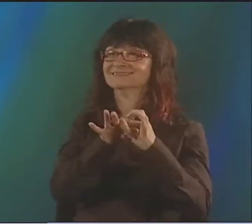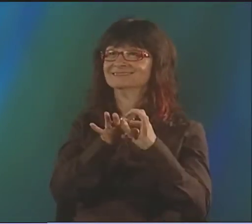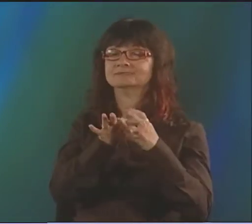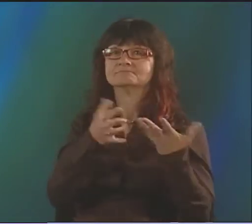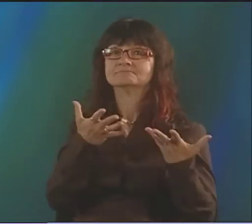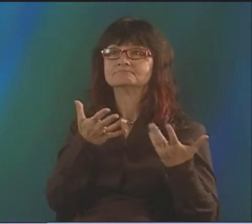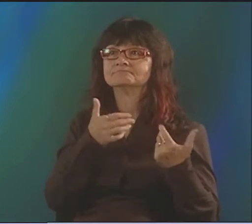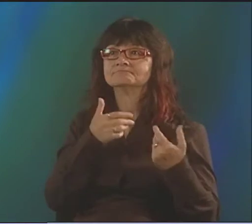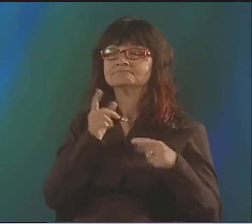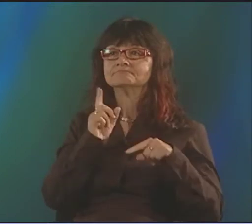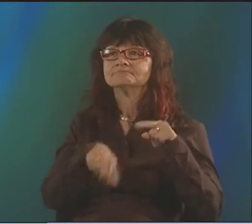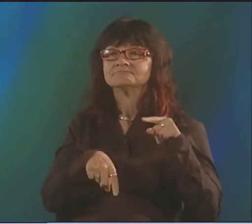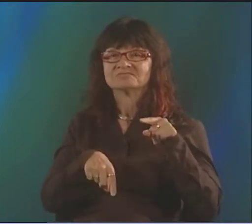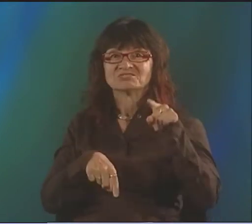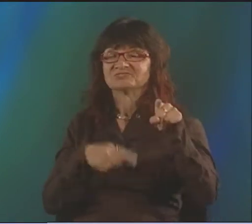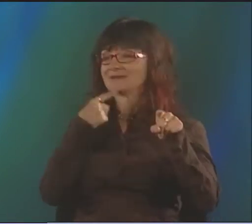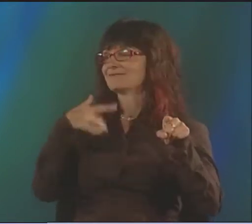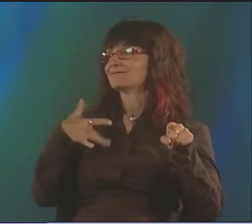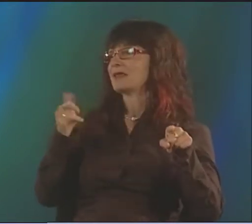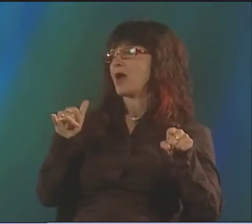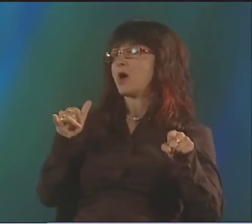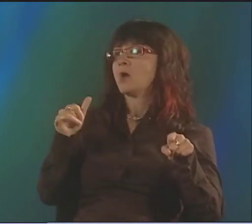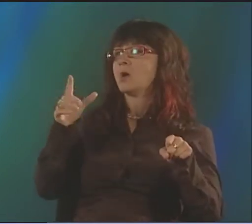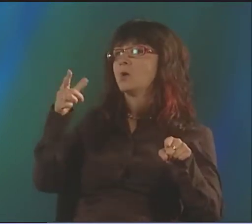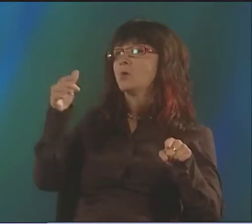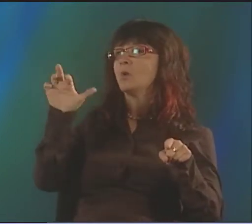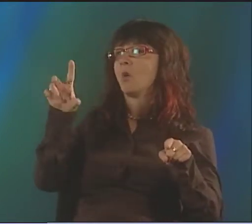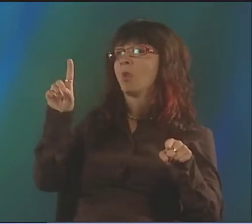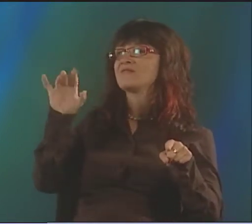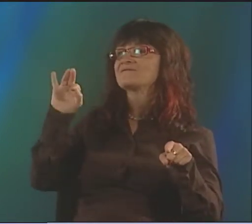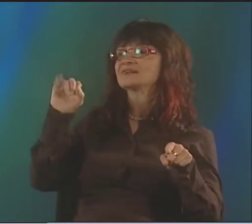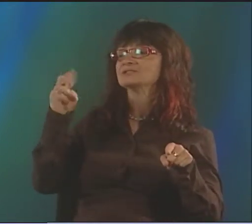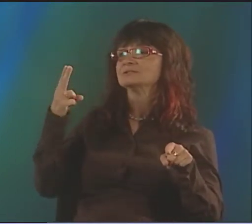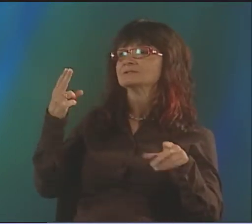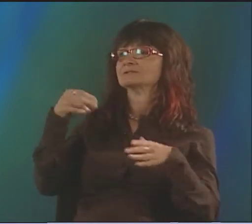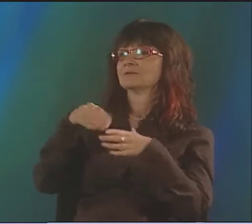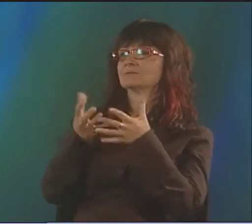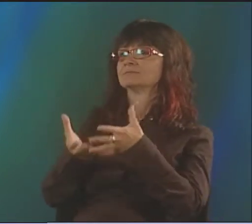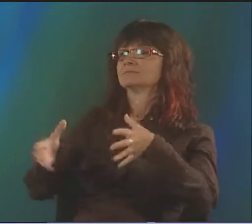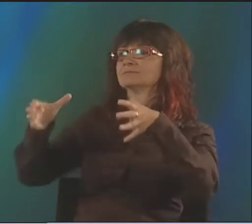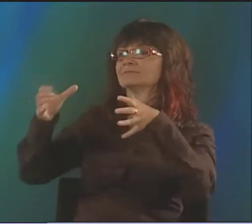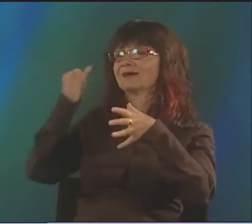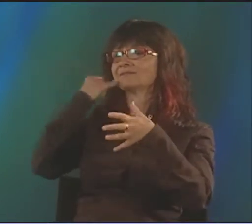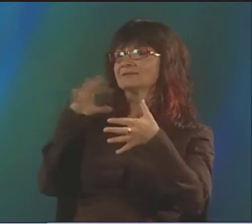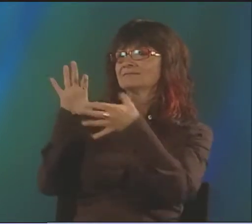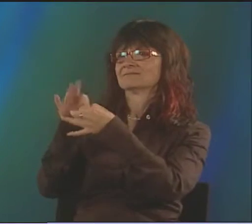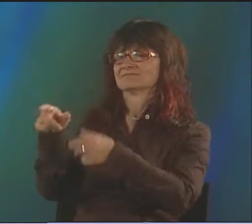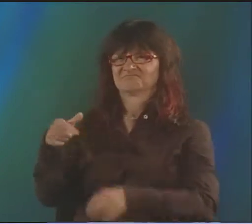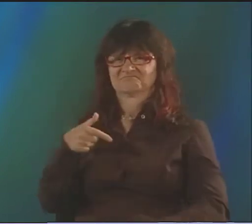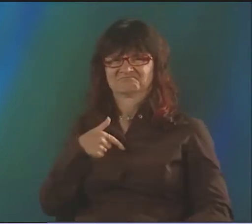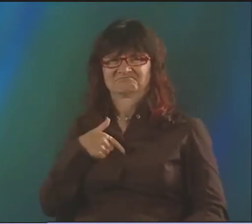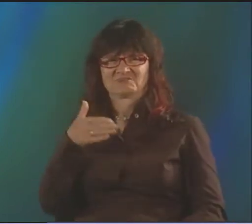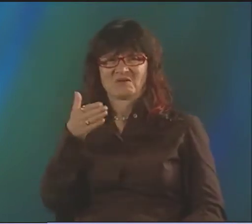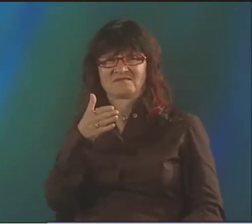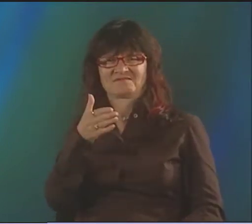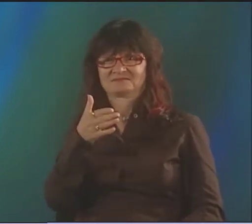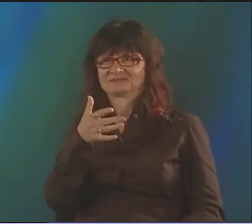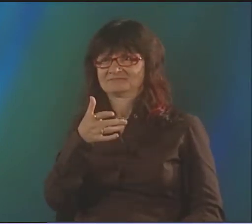WE WOULD HAVE BEEN TOGETHER, BUT THAT WAS IMPOSSIBLE. HE SAID, "I CAN'T. "I'D FEEL LIKE A GOLDFISH. "I'D FEEL LIKE I WAS SWIMMING IN A GOLDFISH BOWL IF WE WERE TOGETHER."